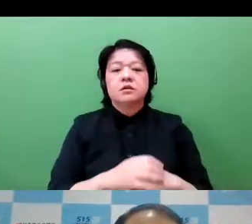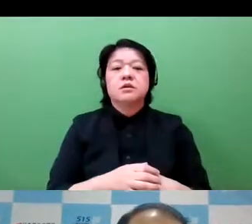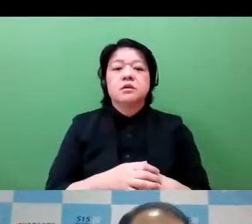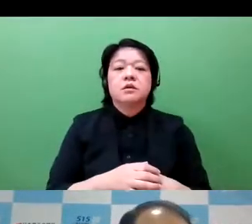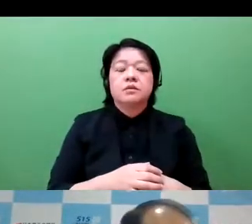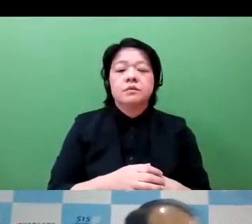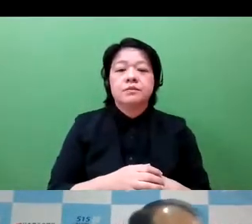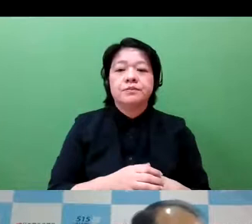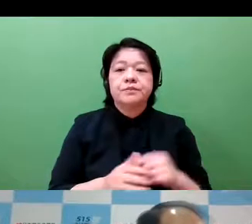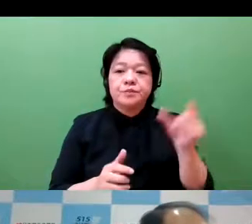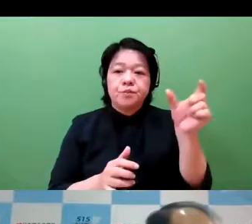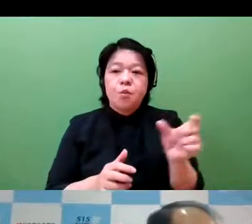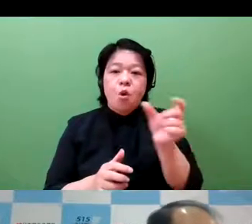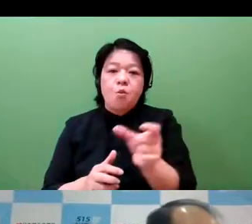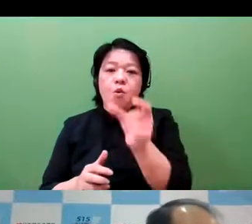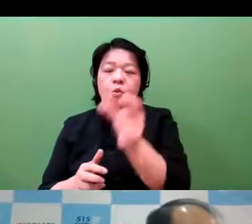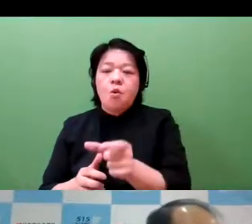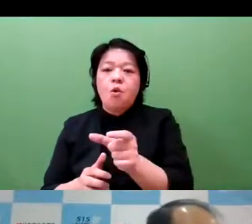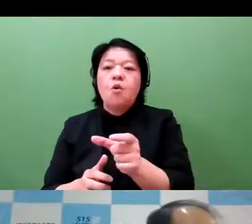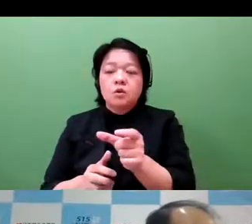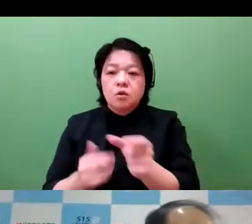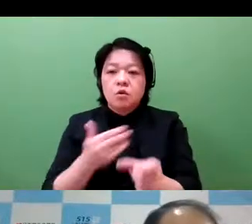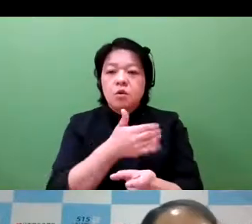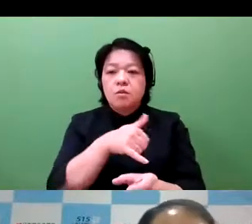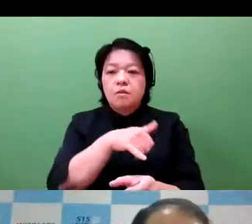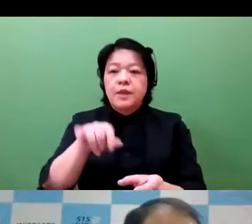And the beige color indicates the growth